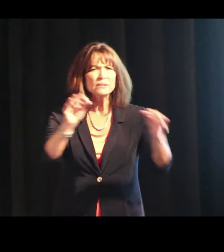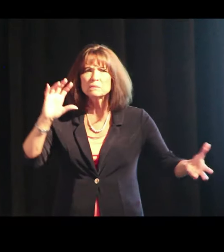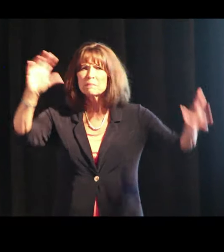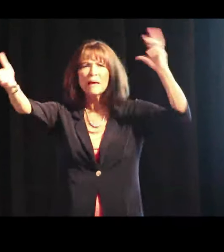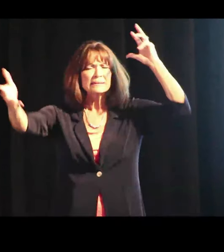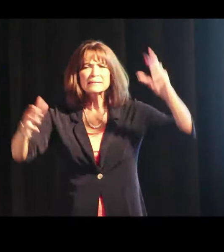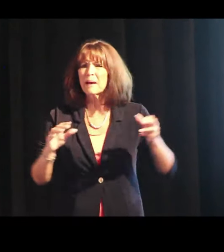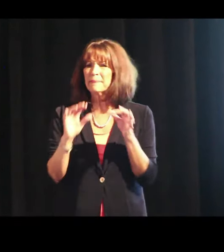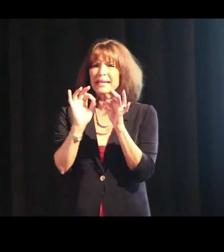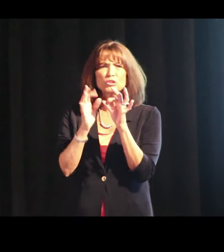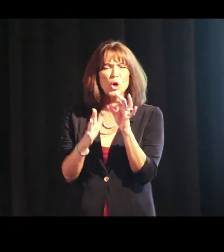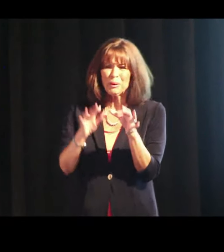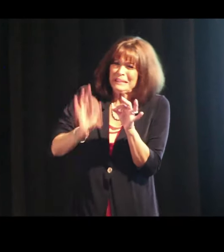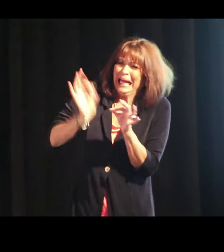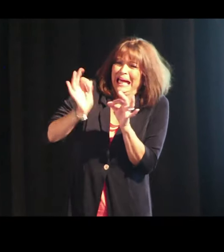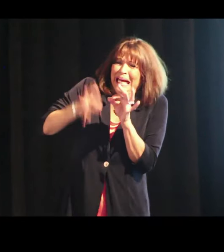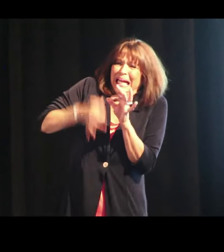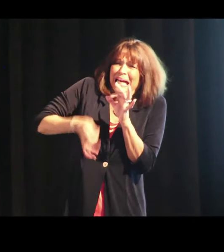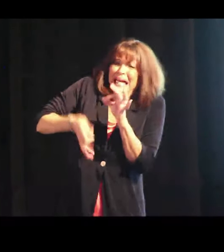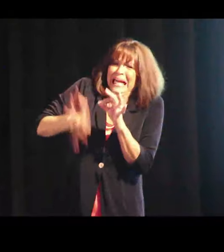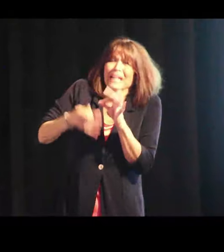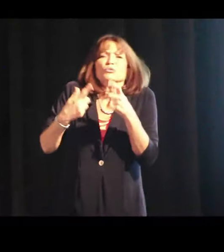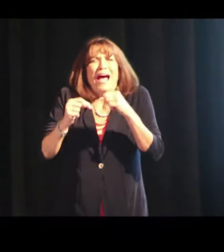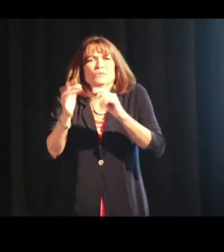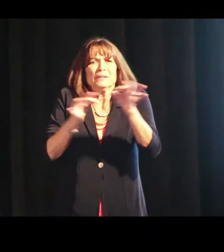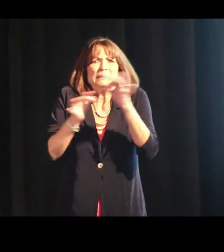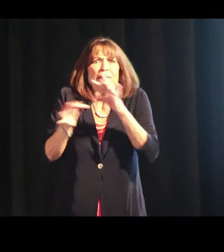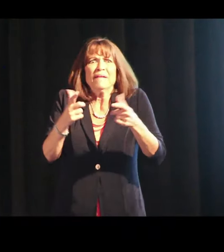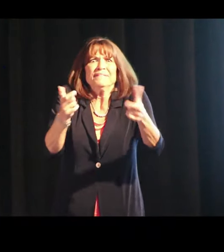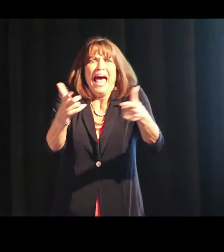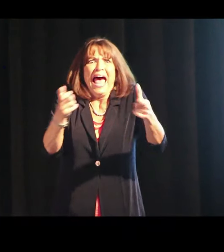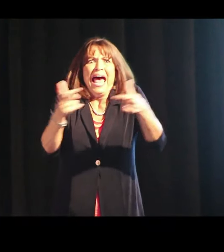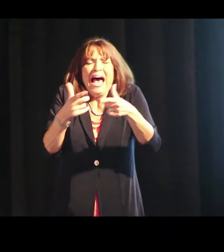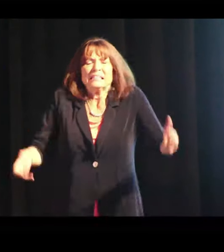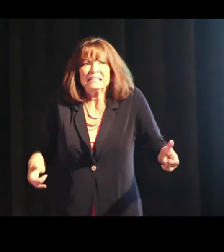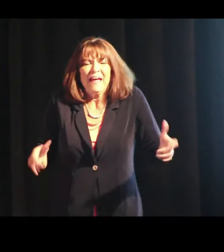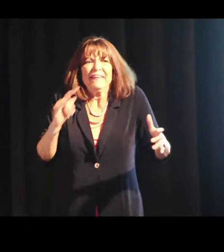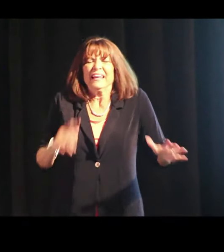The captions were really messed up. The interpreter is trying to explain it